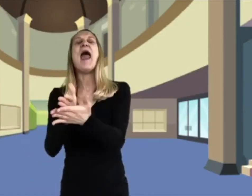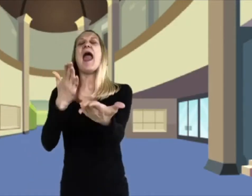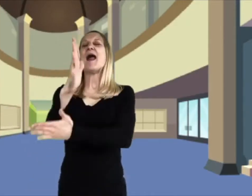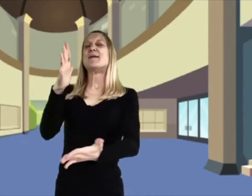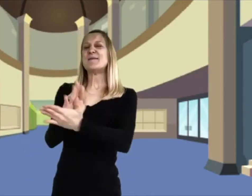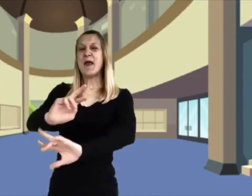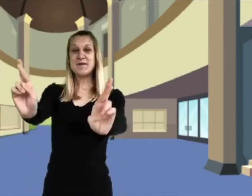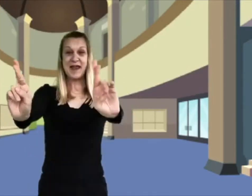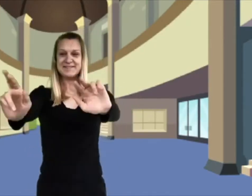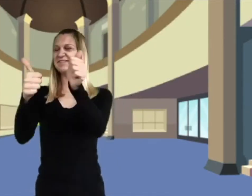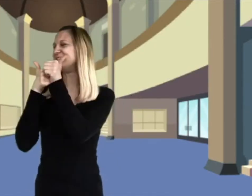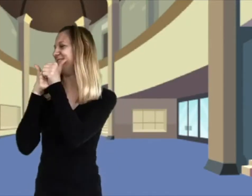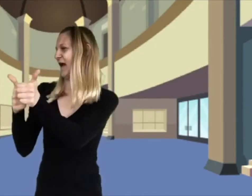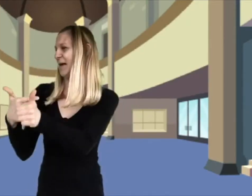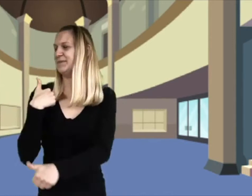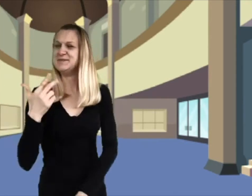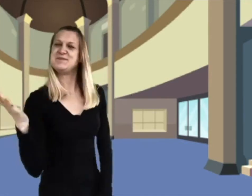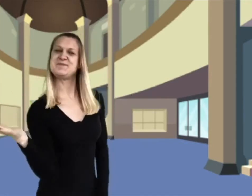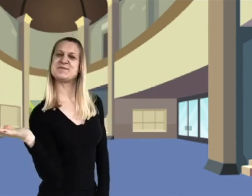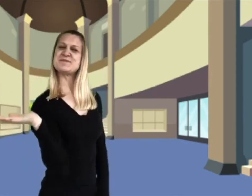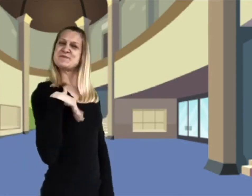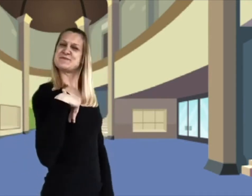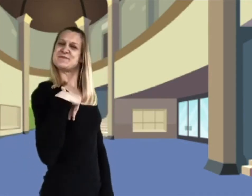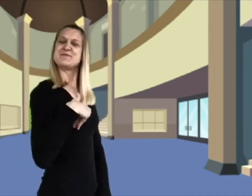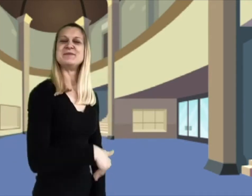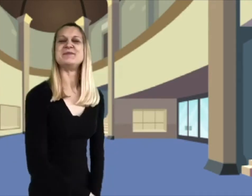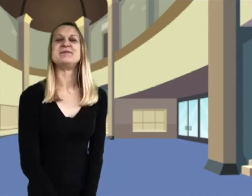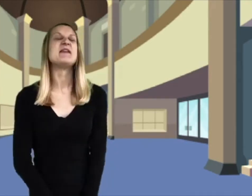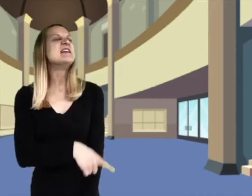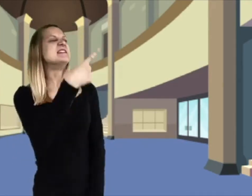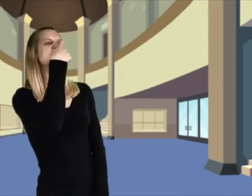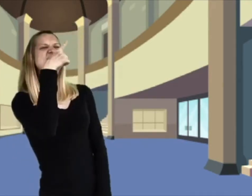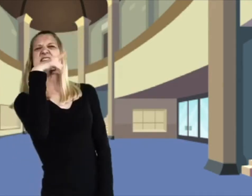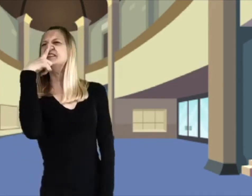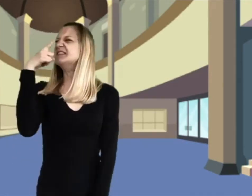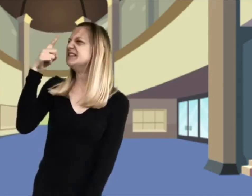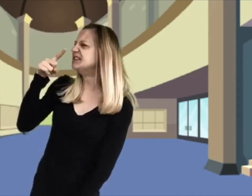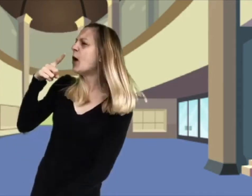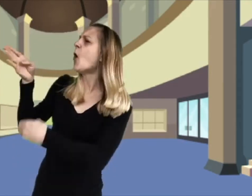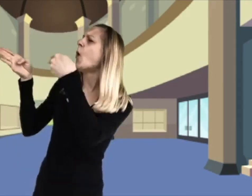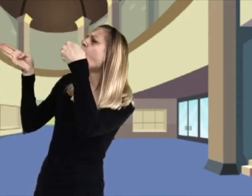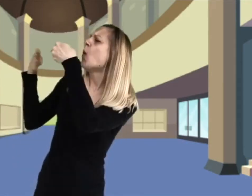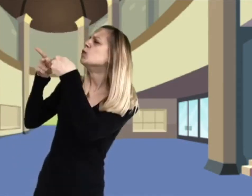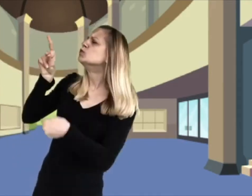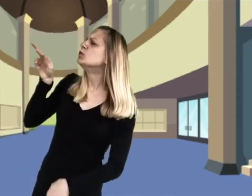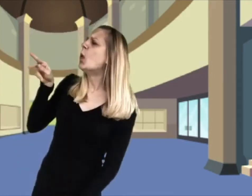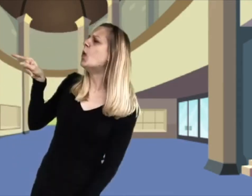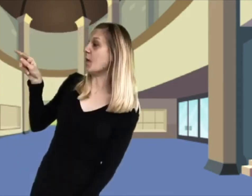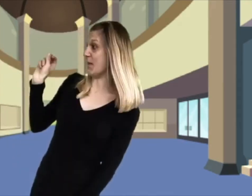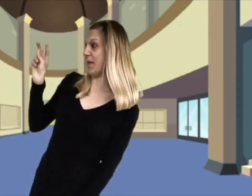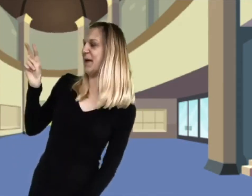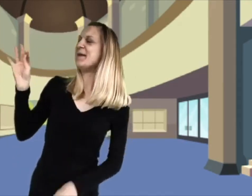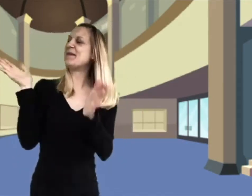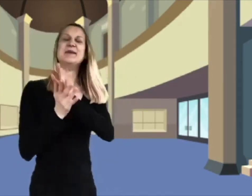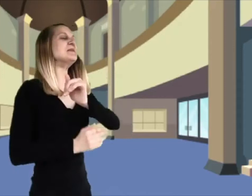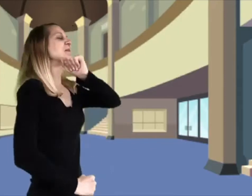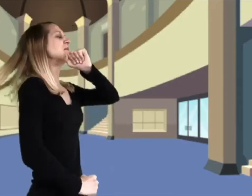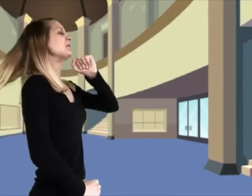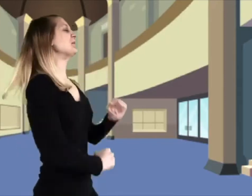Mr. Wonka began, "Alright, everybody! Follow me! Would you mind closing the door? Thank you!"